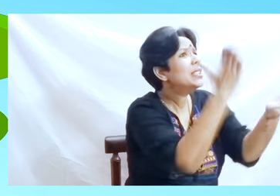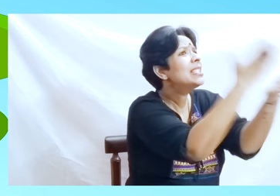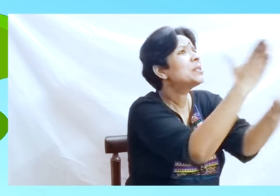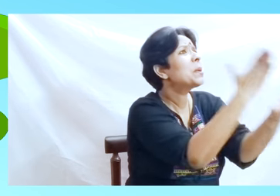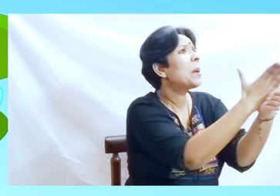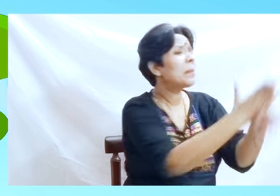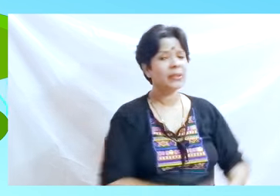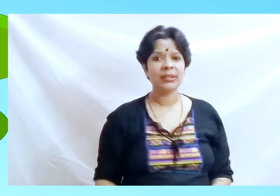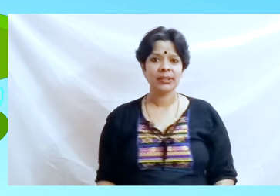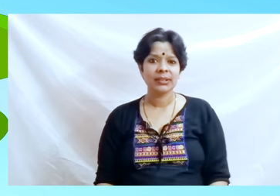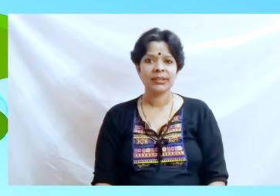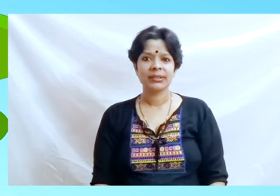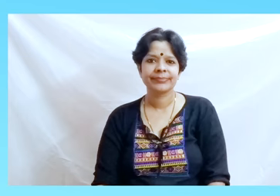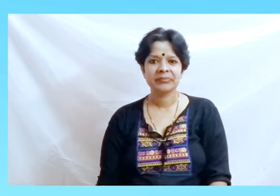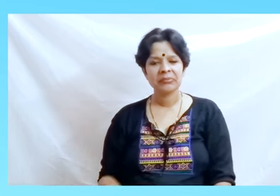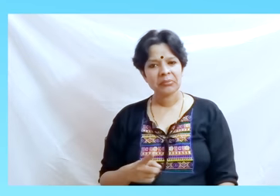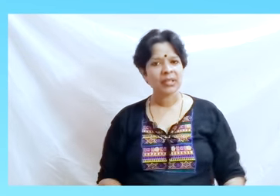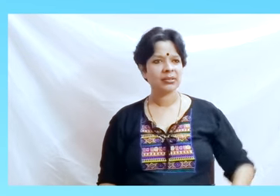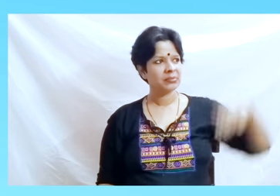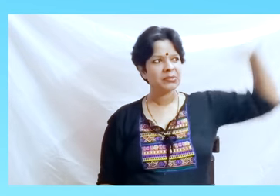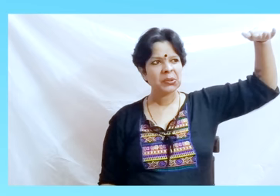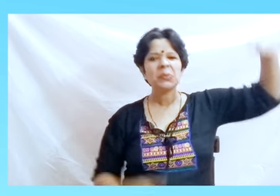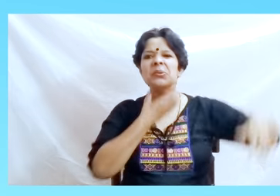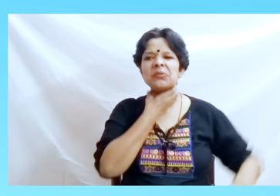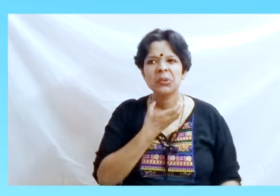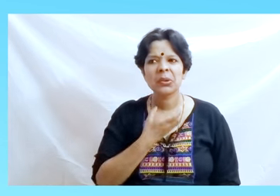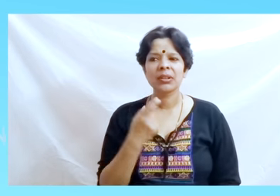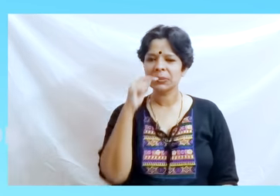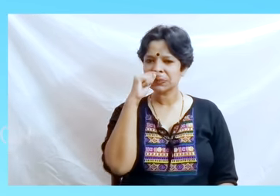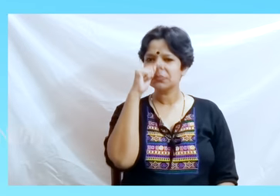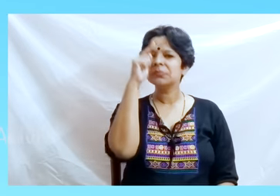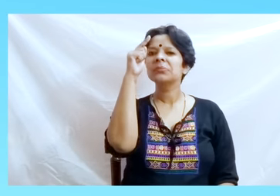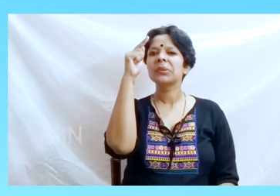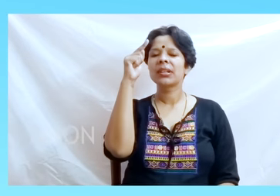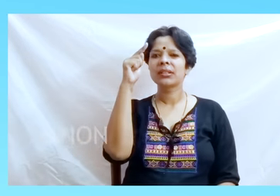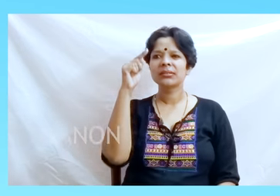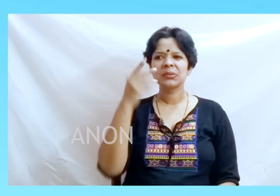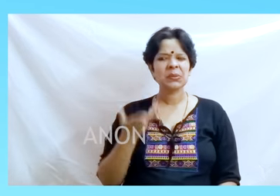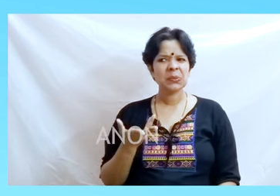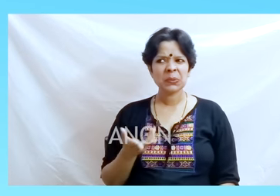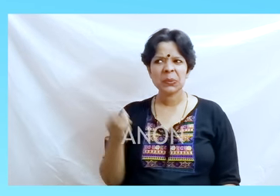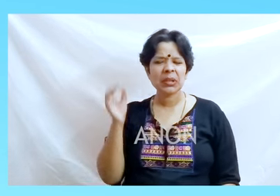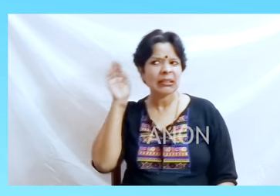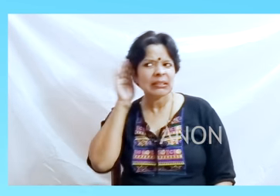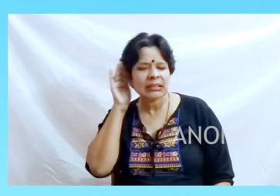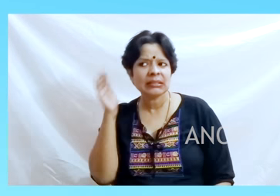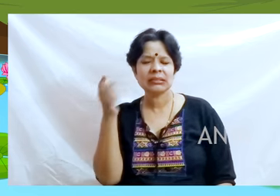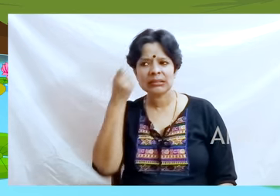I think you are going to hurt yourself But pride overtook the Big frog and he kept blowing himself out!